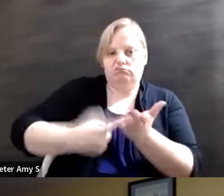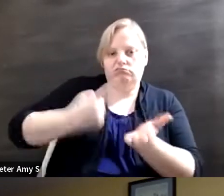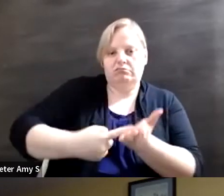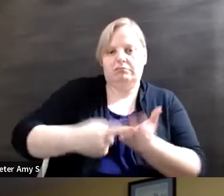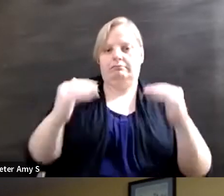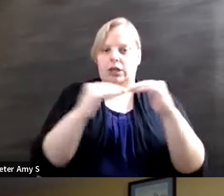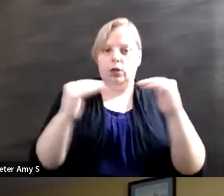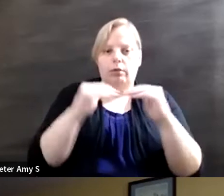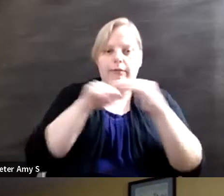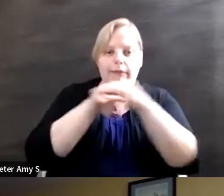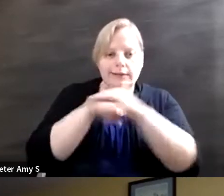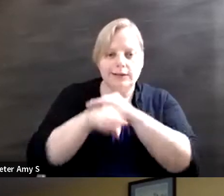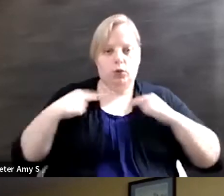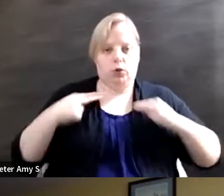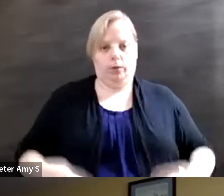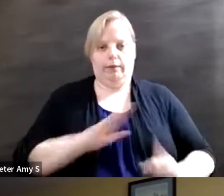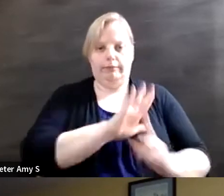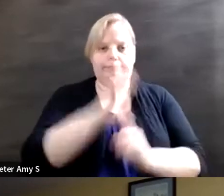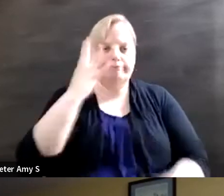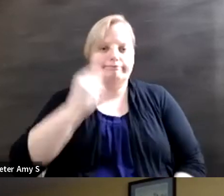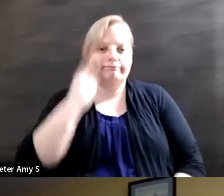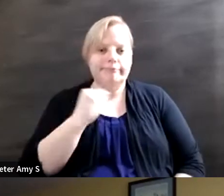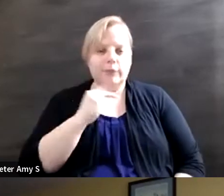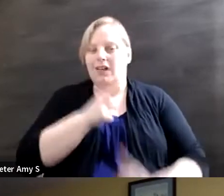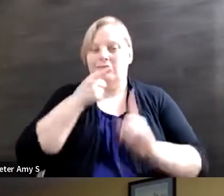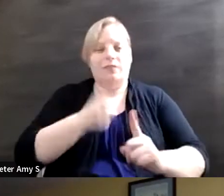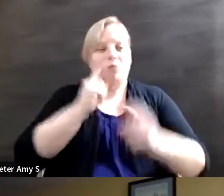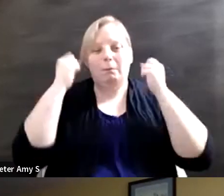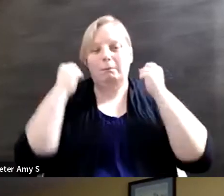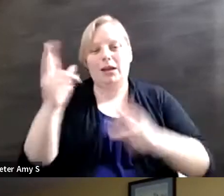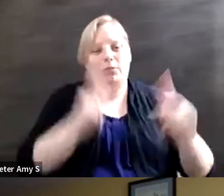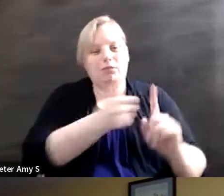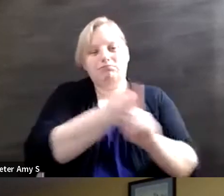that's what it comes down to for so many living with disabilities, and Carlos, you brought up you